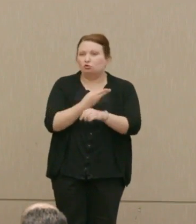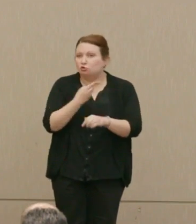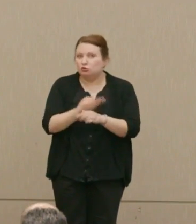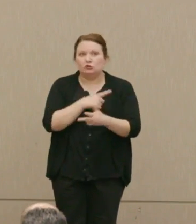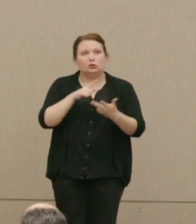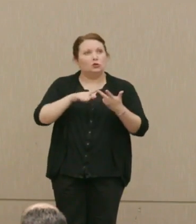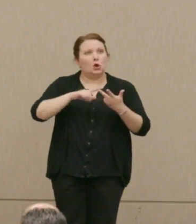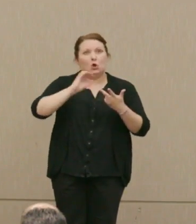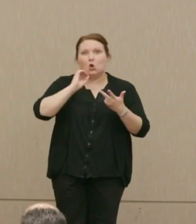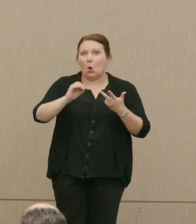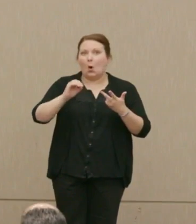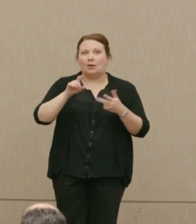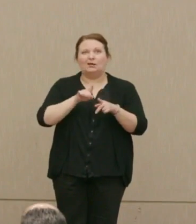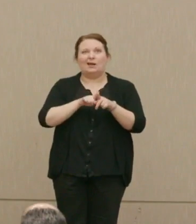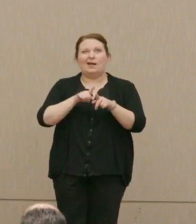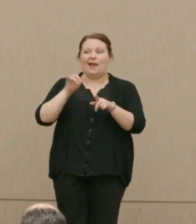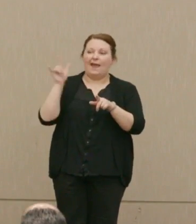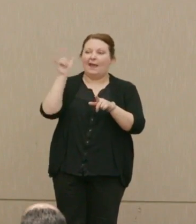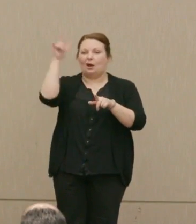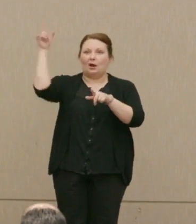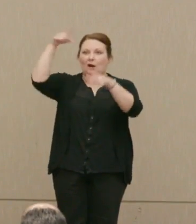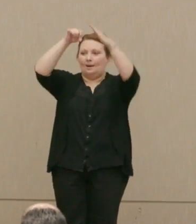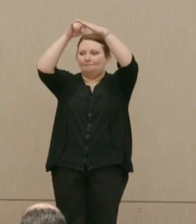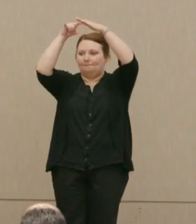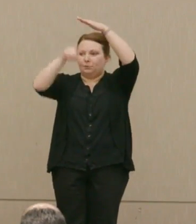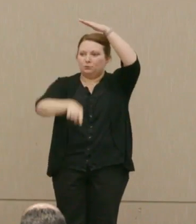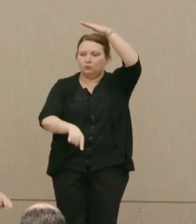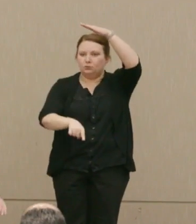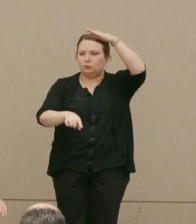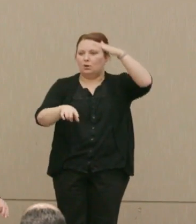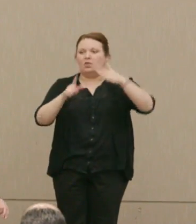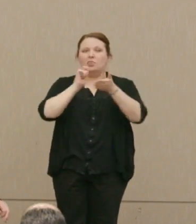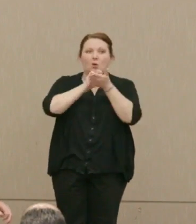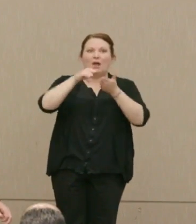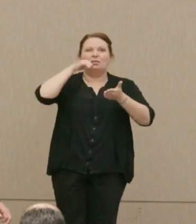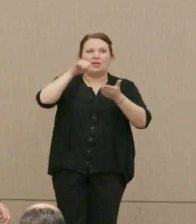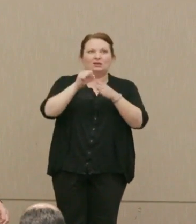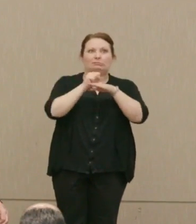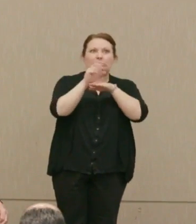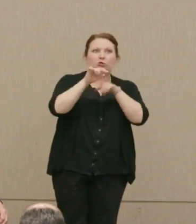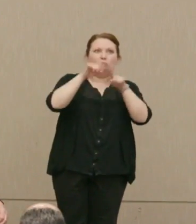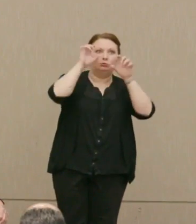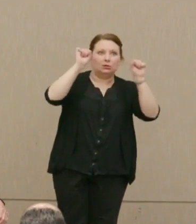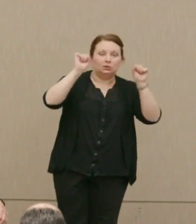We should not have an air launch missile, cruise missile and so forth. They write letters to that affect. Very good.